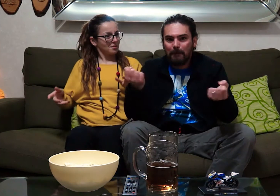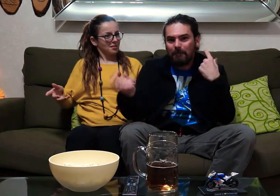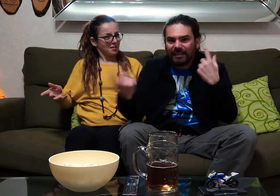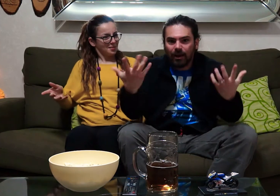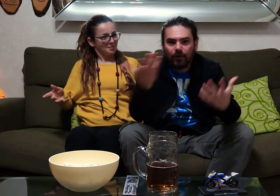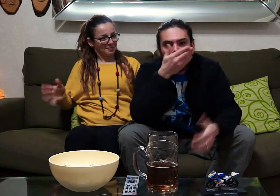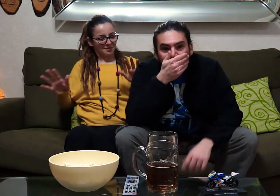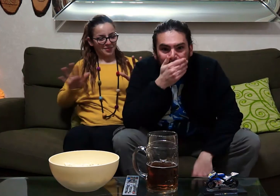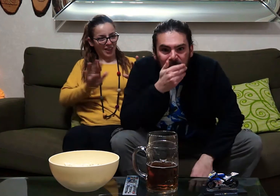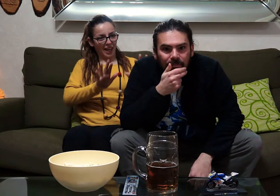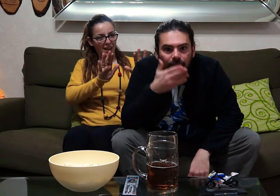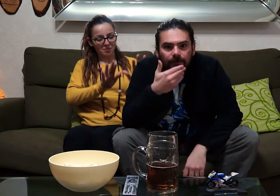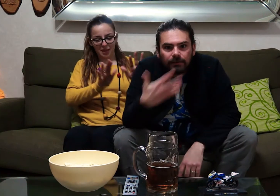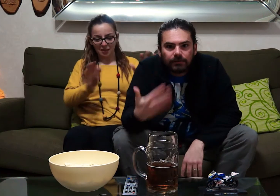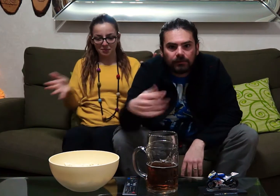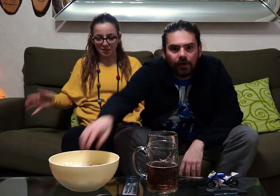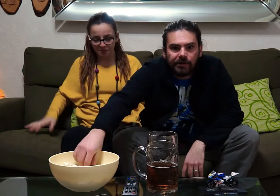show! calm down ...